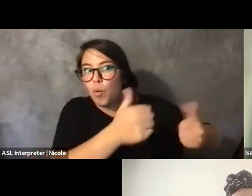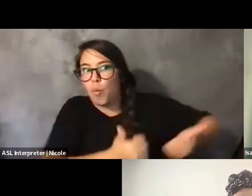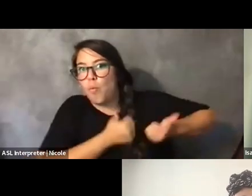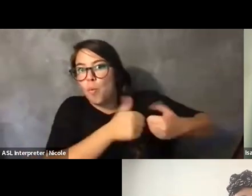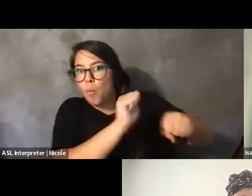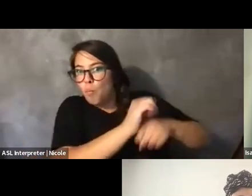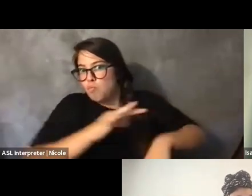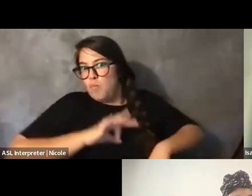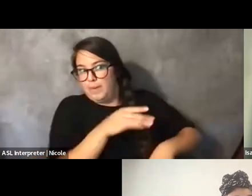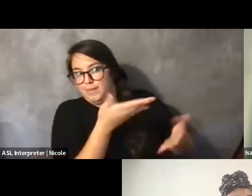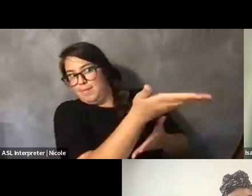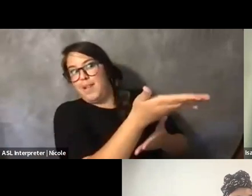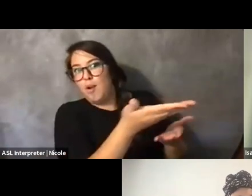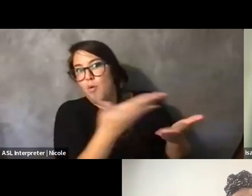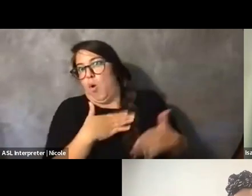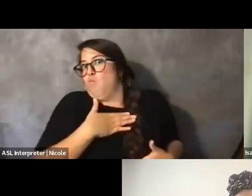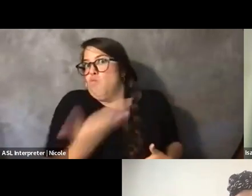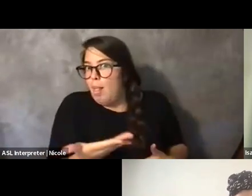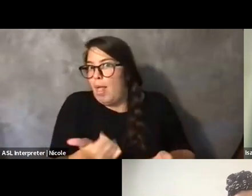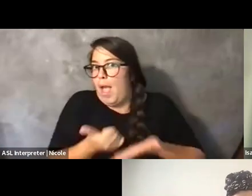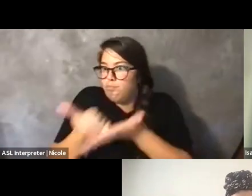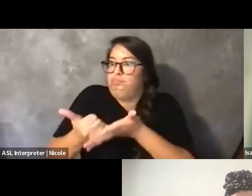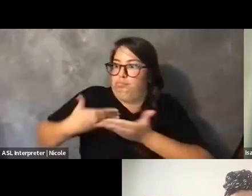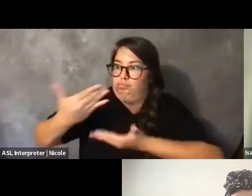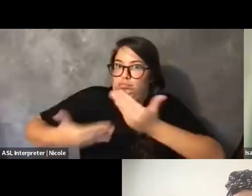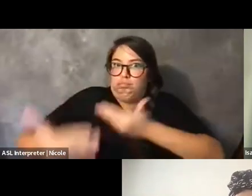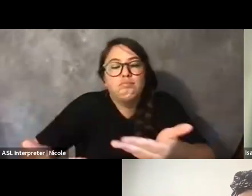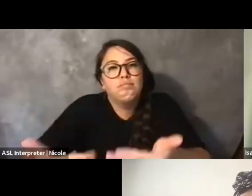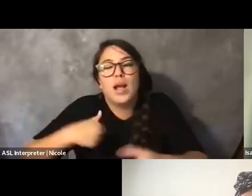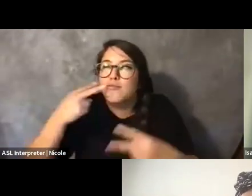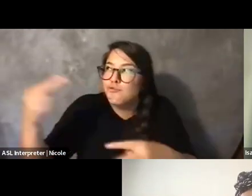I remember, like, some of my first interactions with social workers that were like,